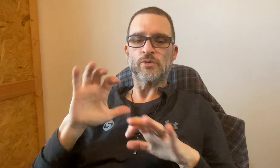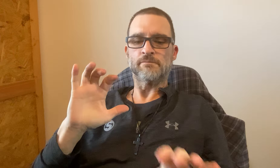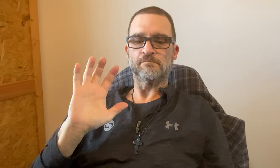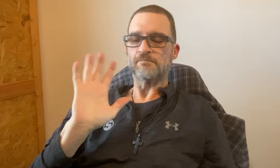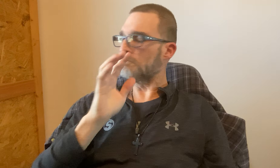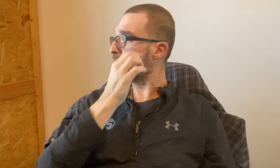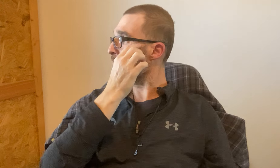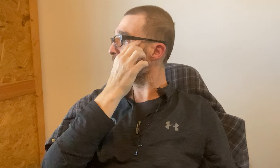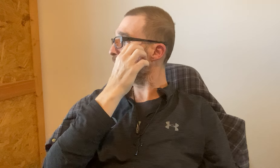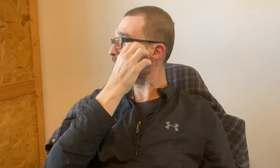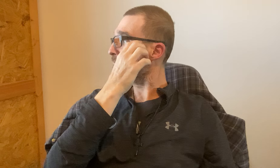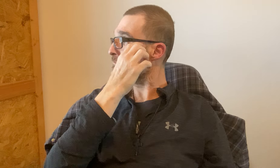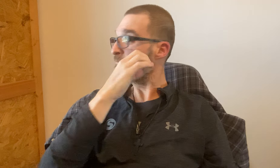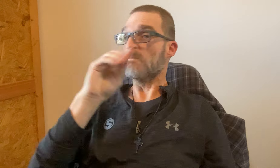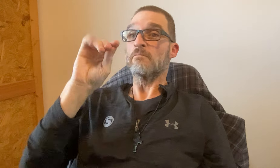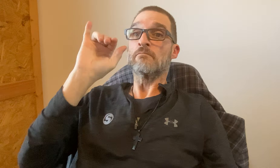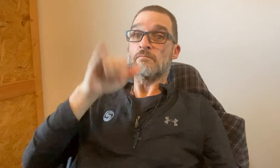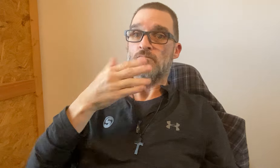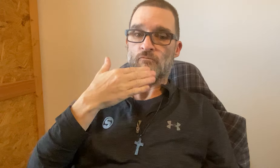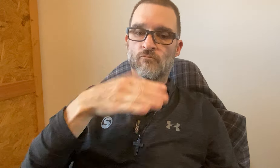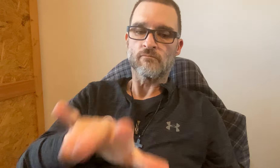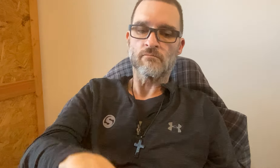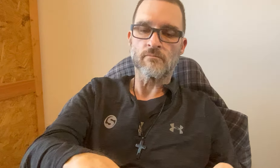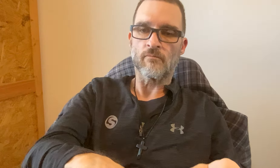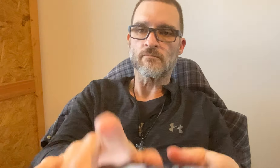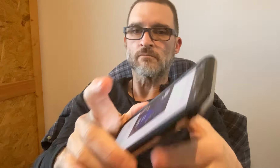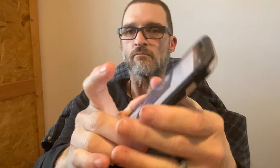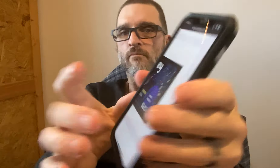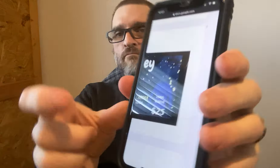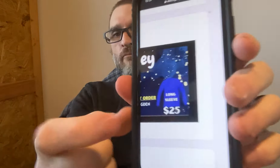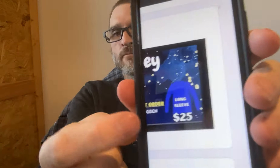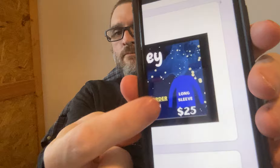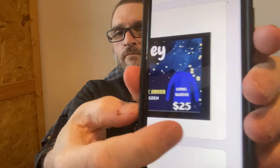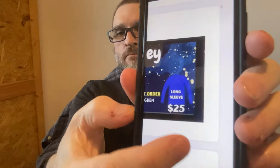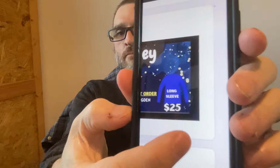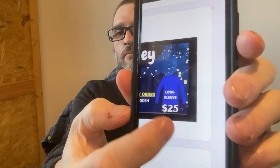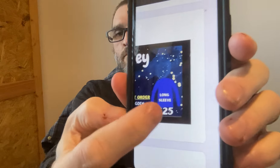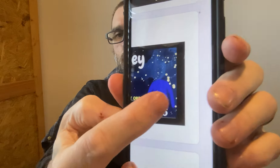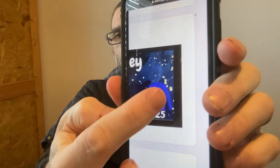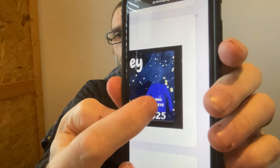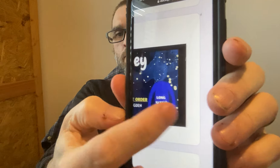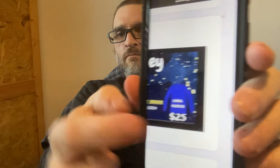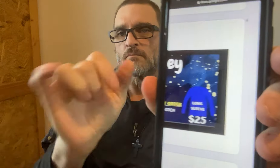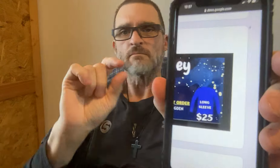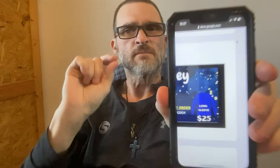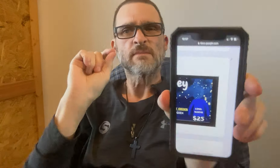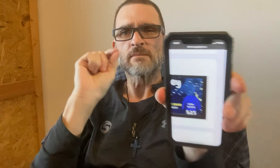I don't want to have too much sun exposure on me. THAT"S the color.